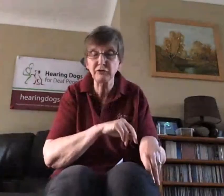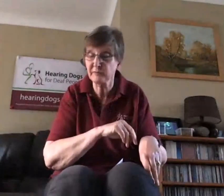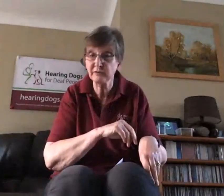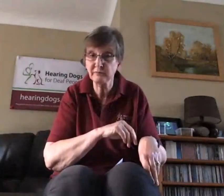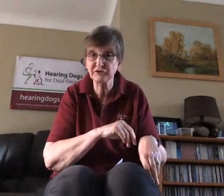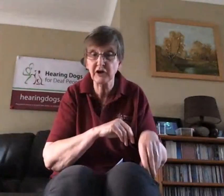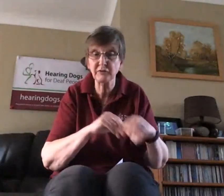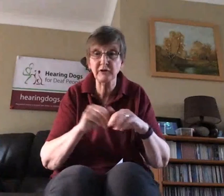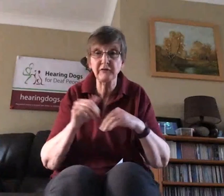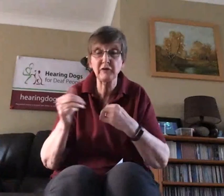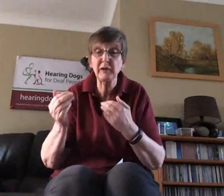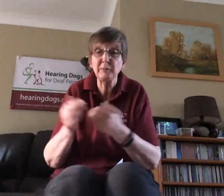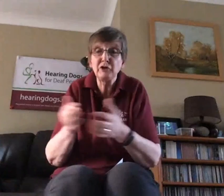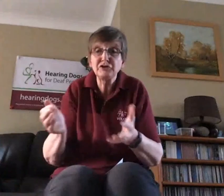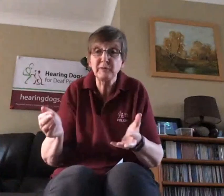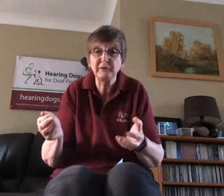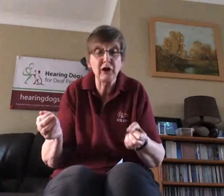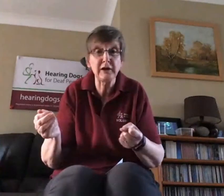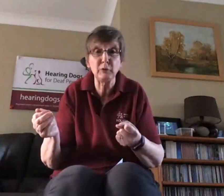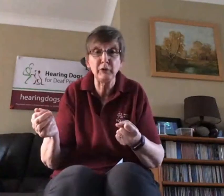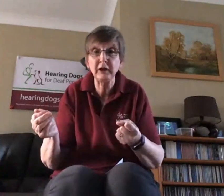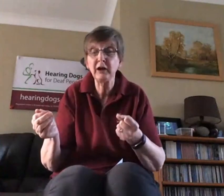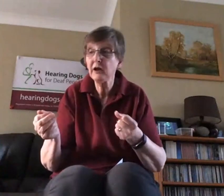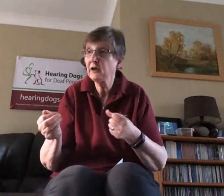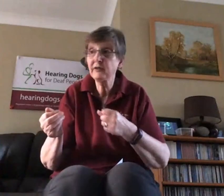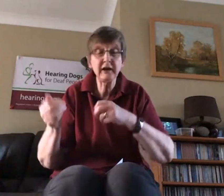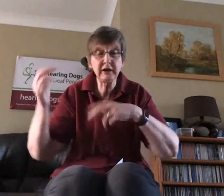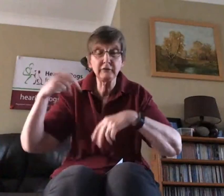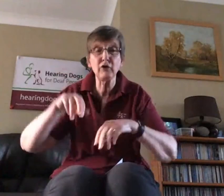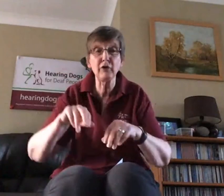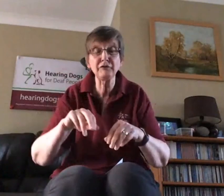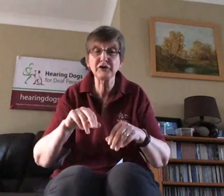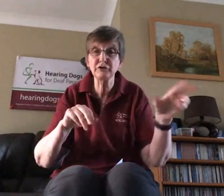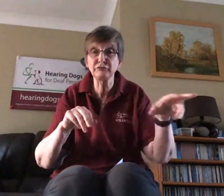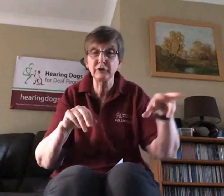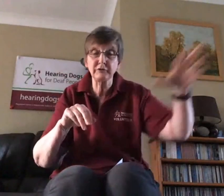because, if it had been the postman early morning then he'd have gone off to go to for